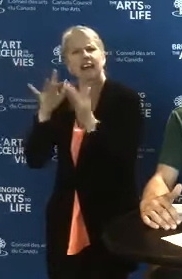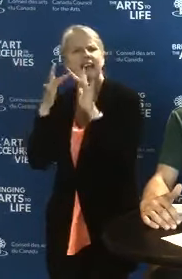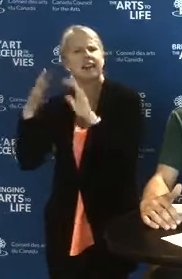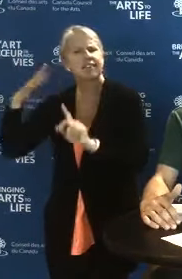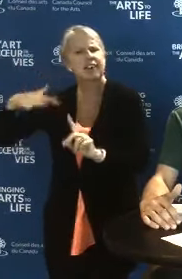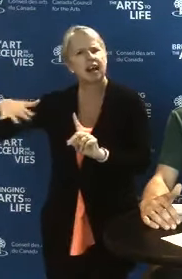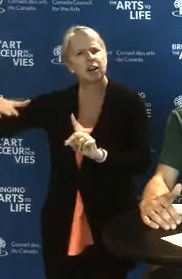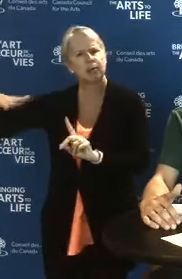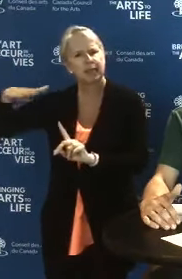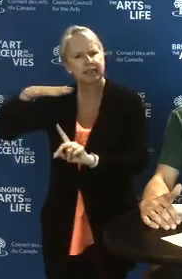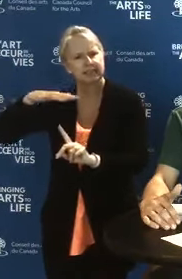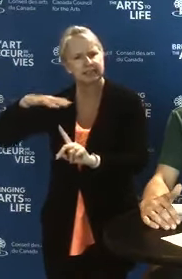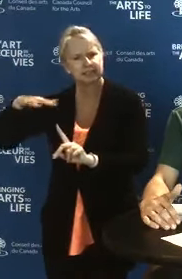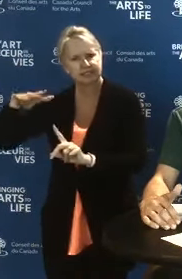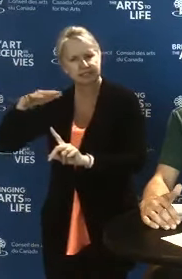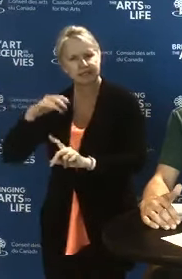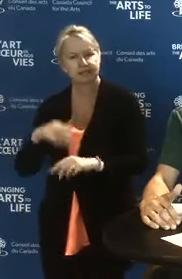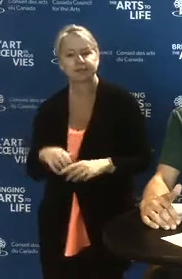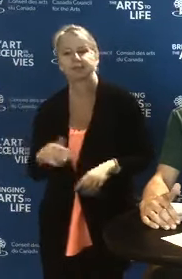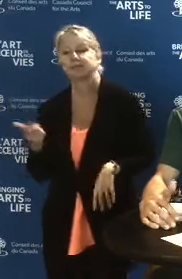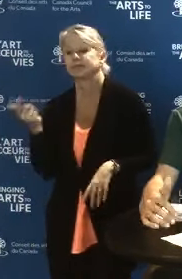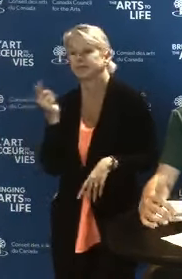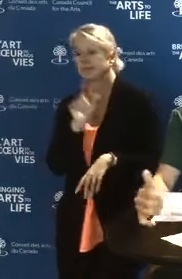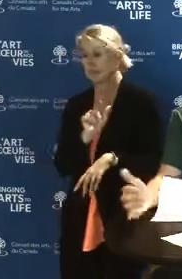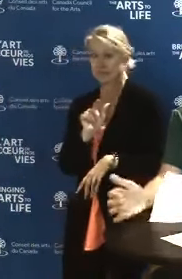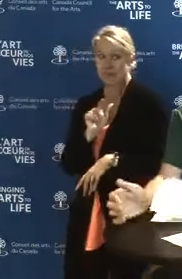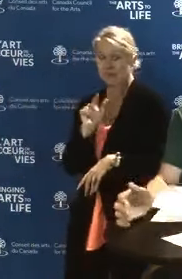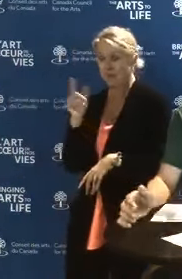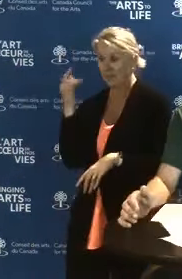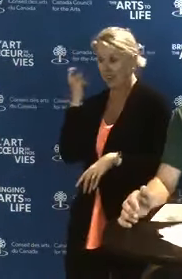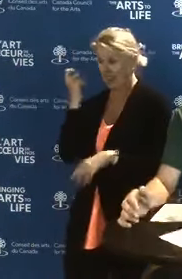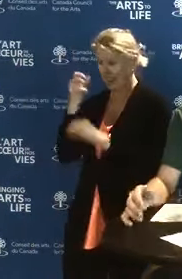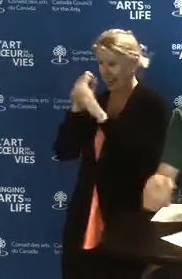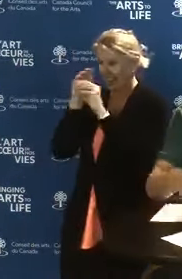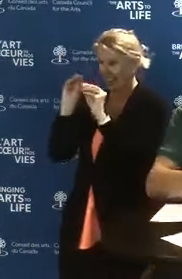Once you have a sound understanding of your digital environment,